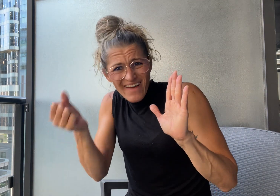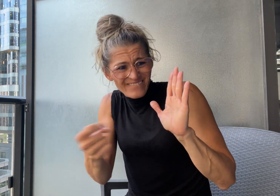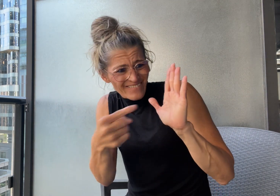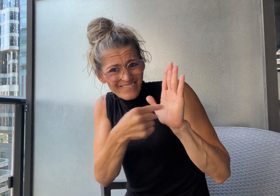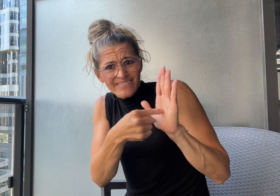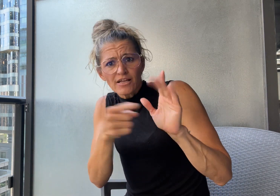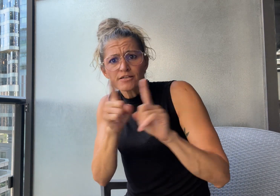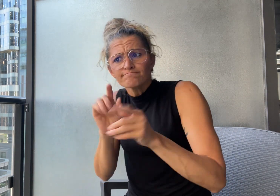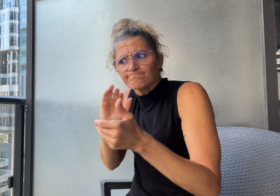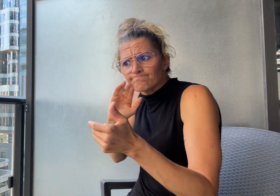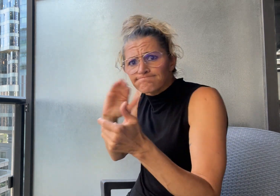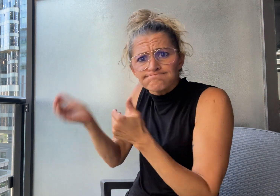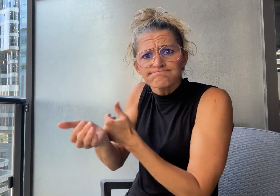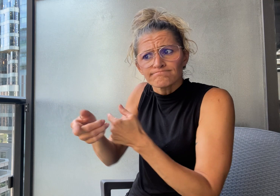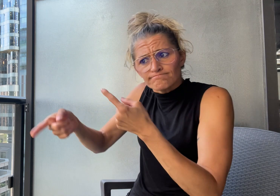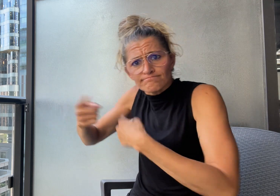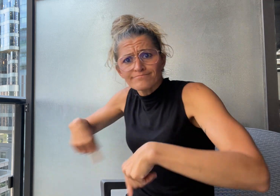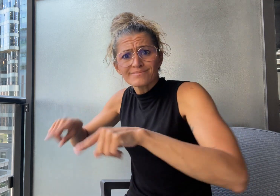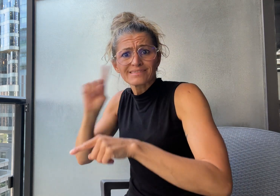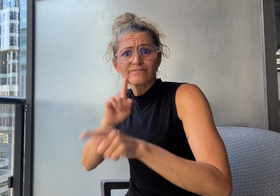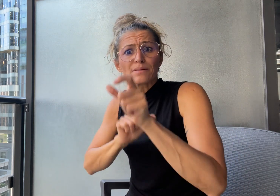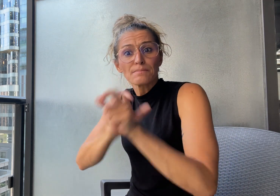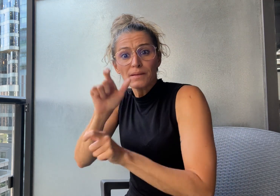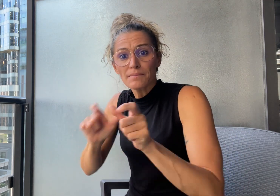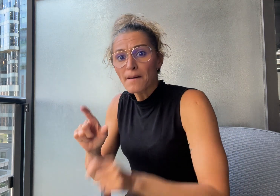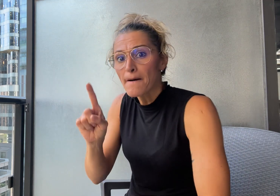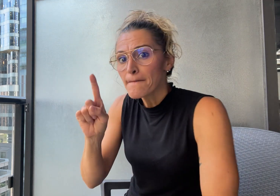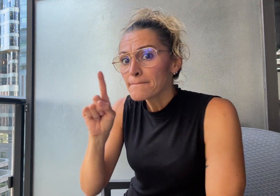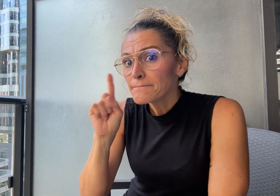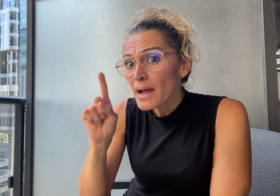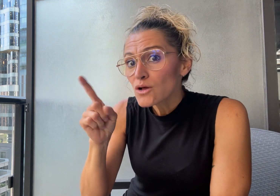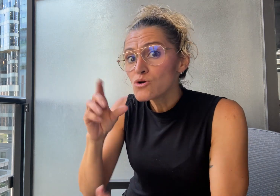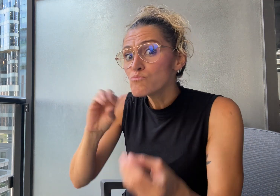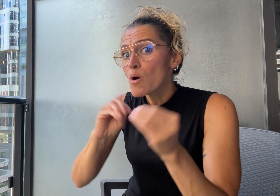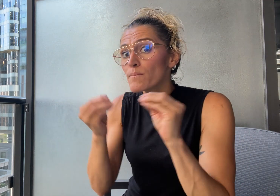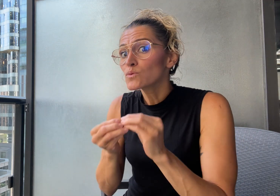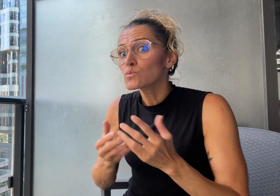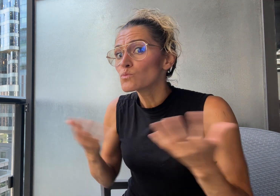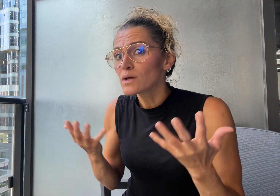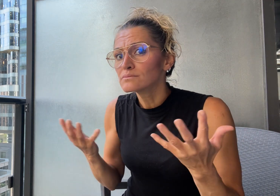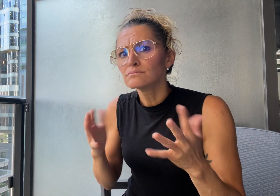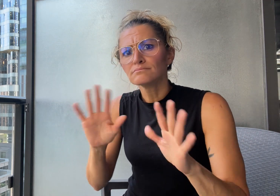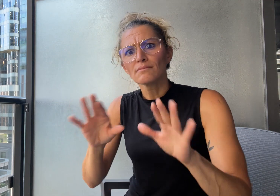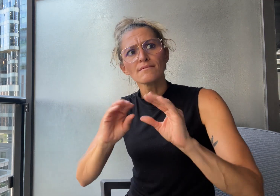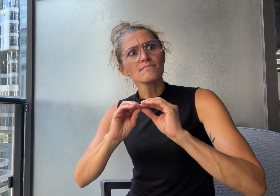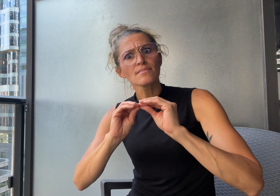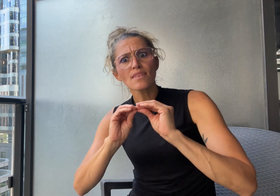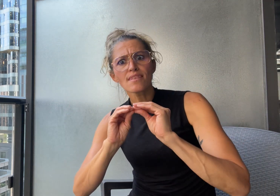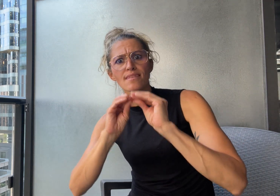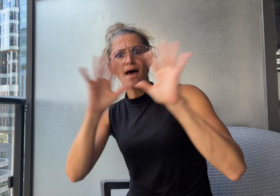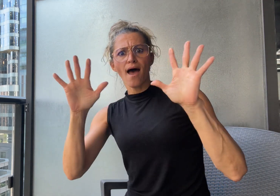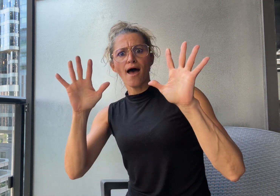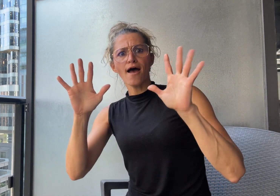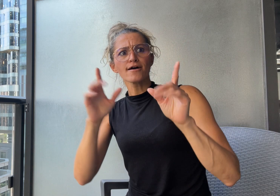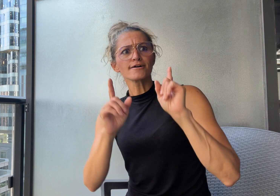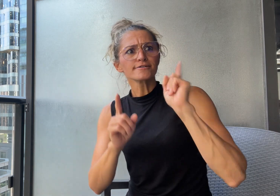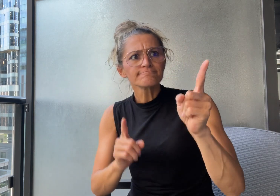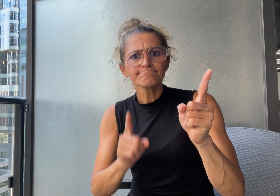and regulations in place to protect Deaf people but there